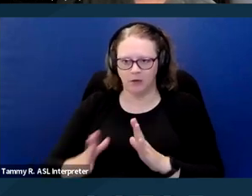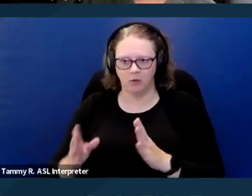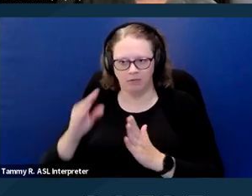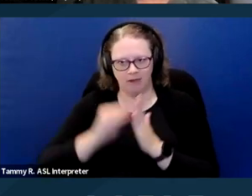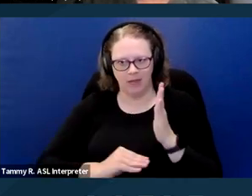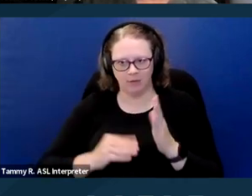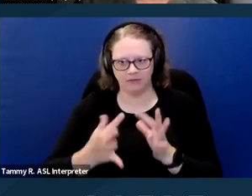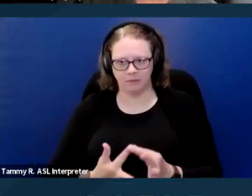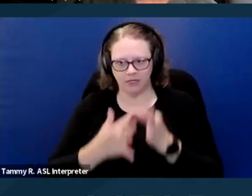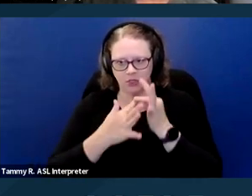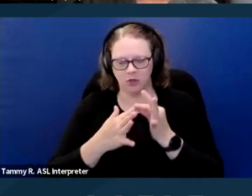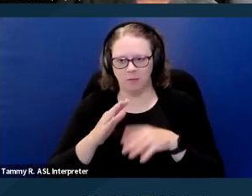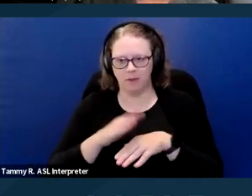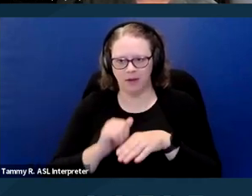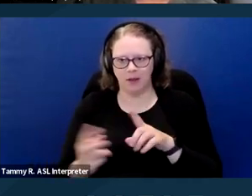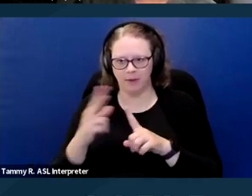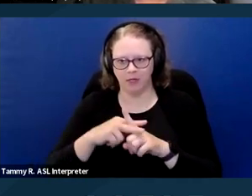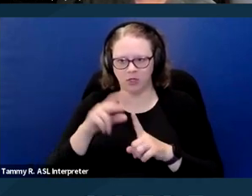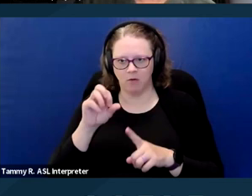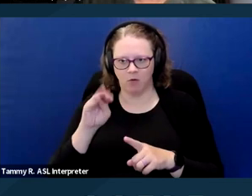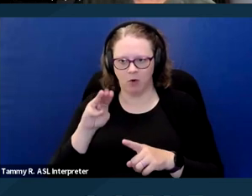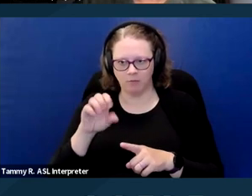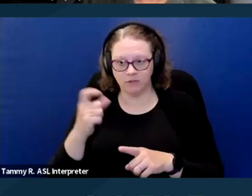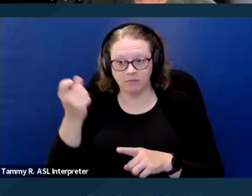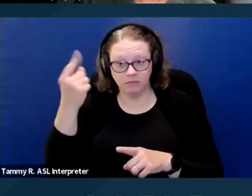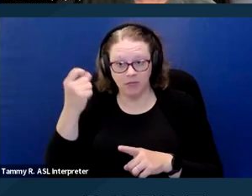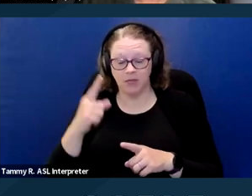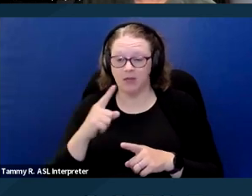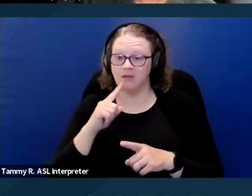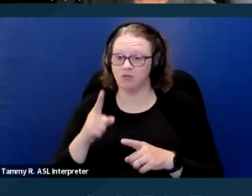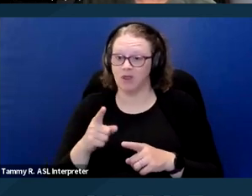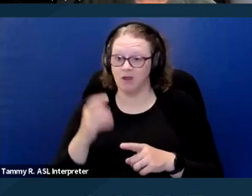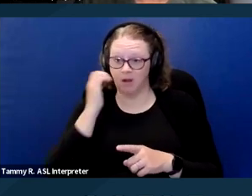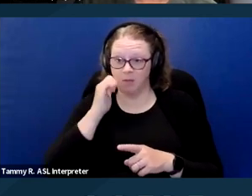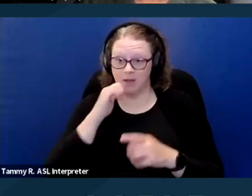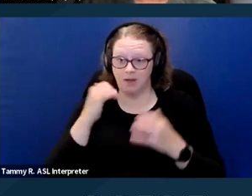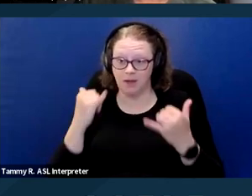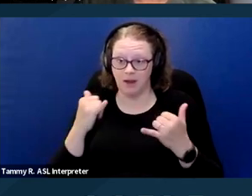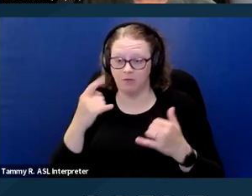But it's becoming increasingly common for landlords and especially big management companies